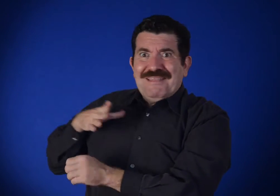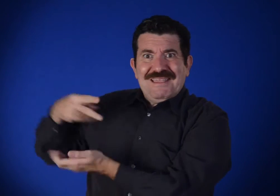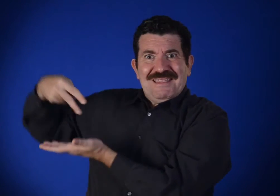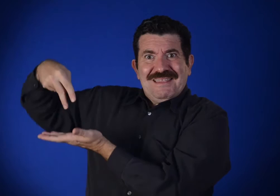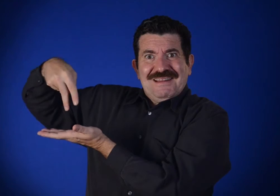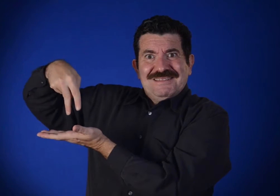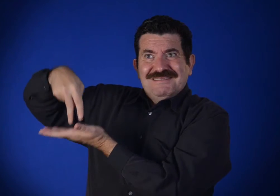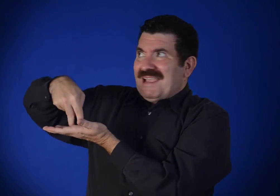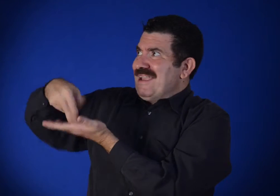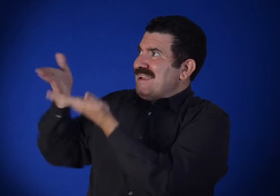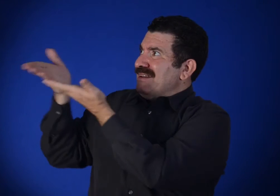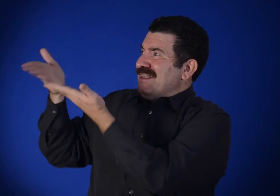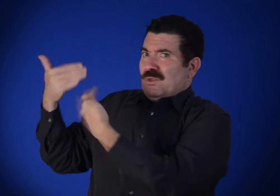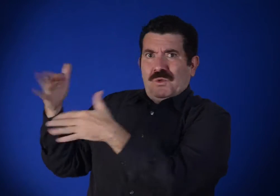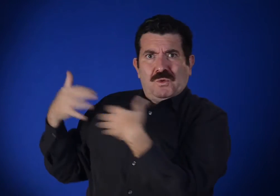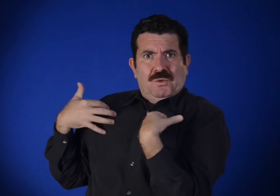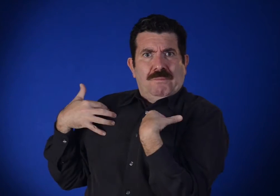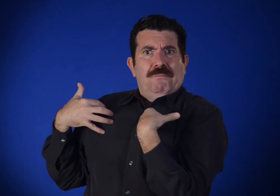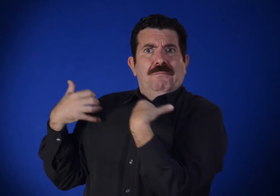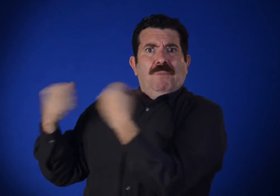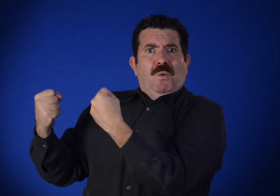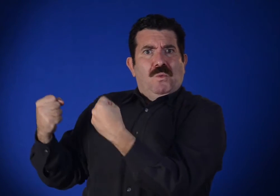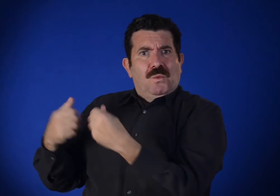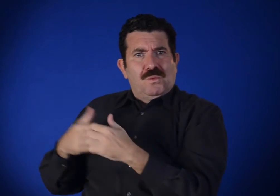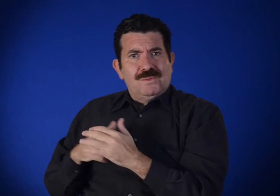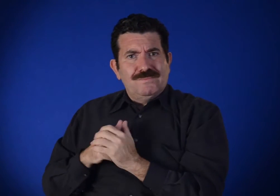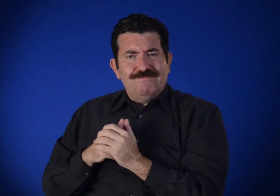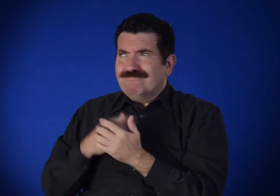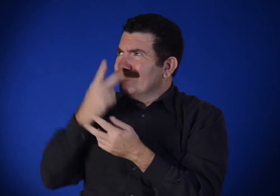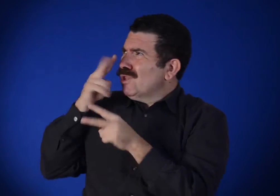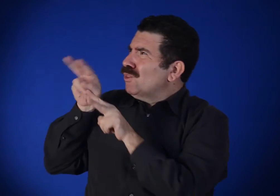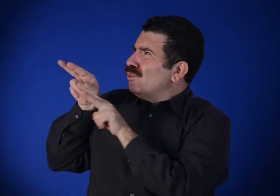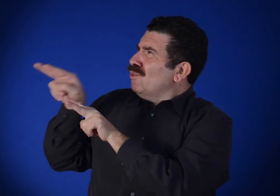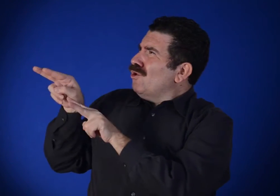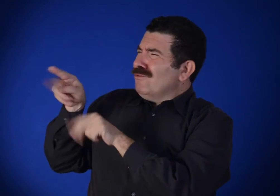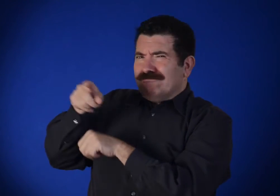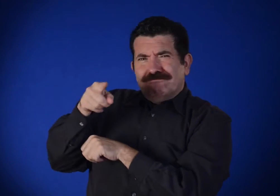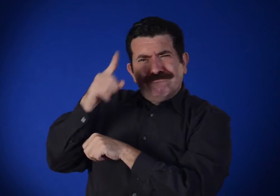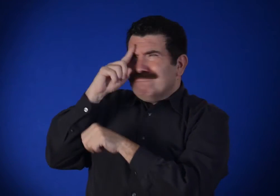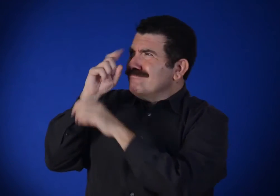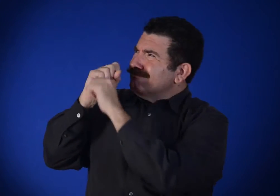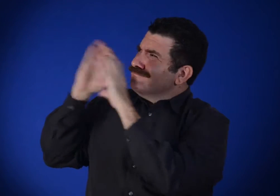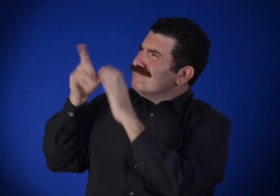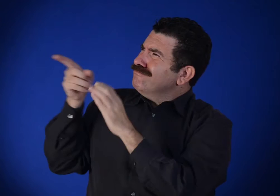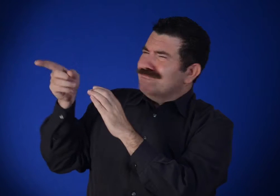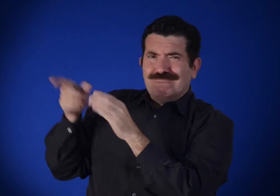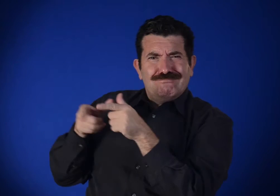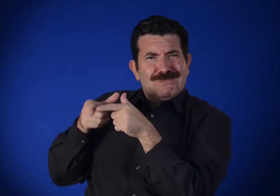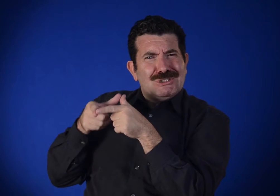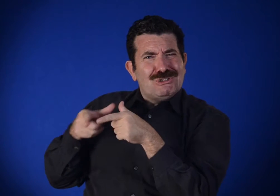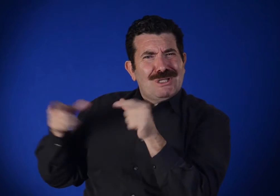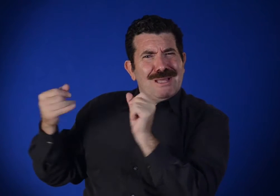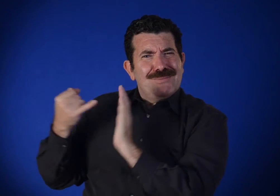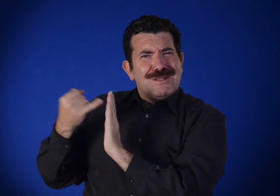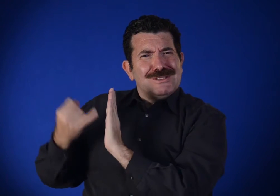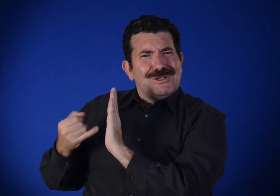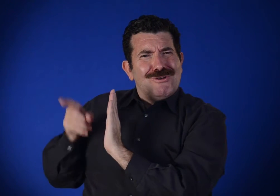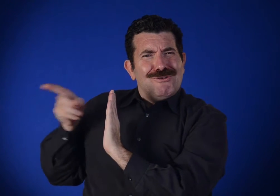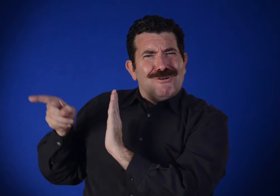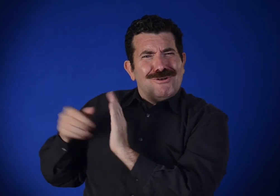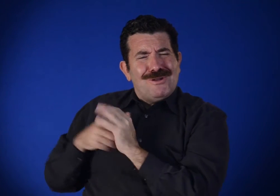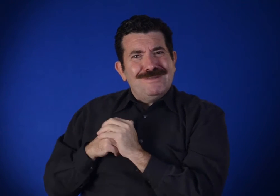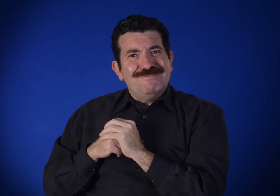and the woman standing within, recalls Japanese art.